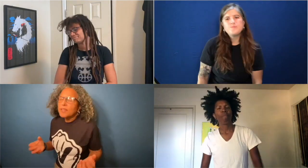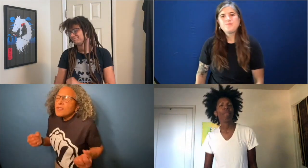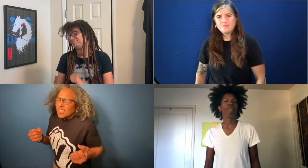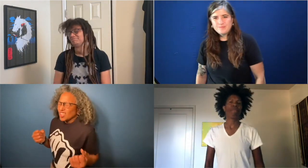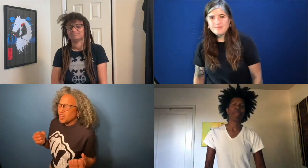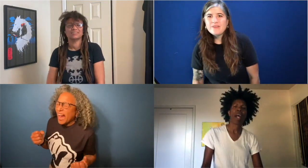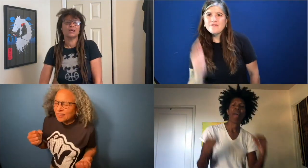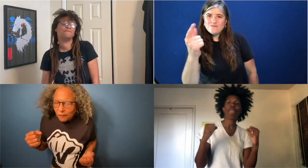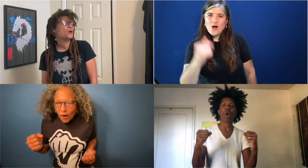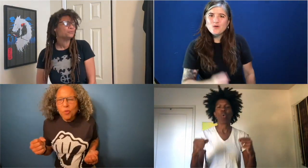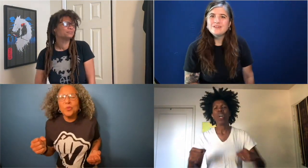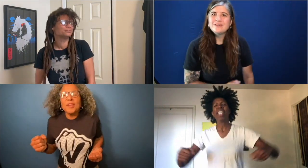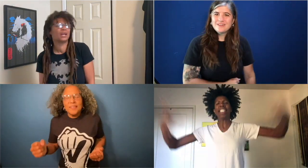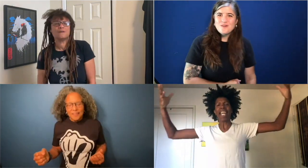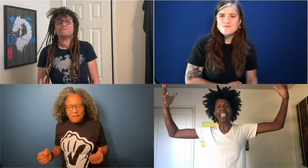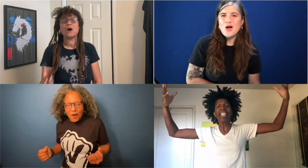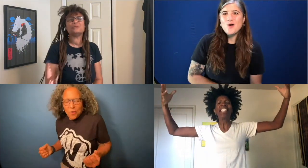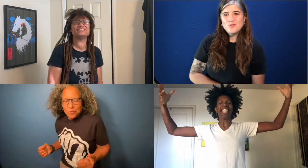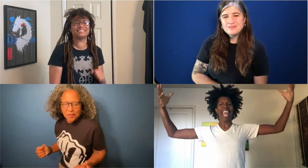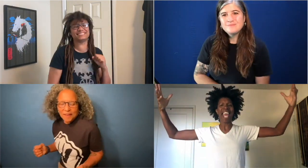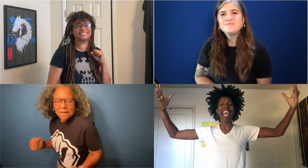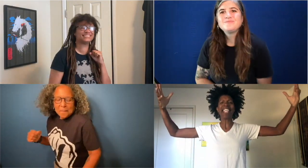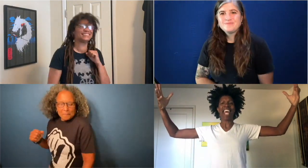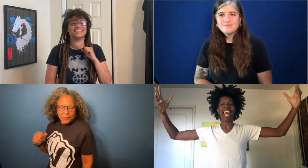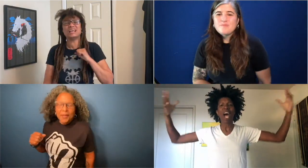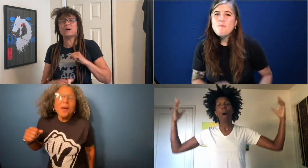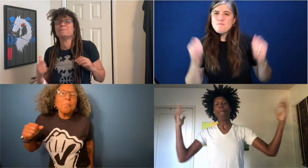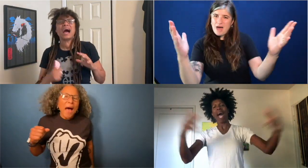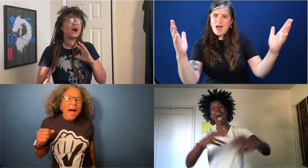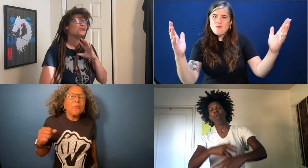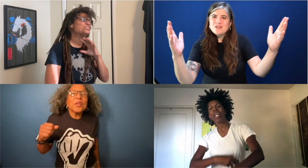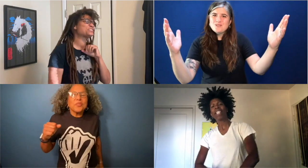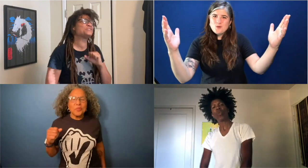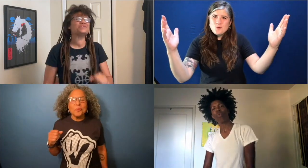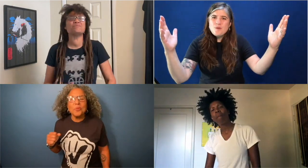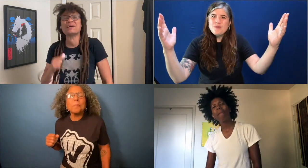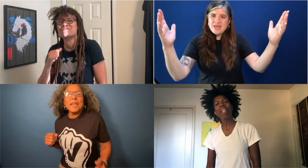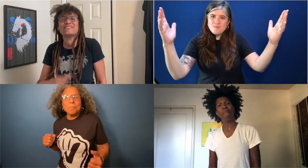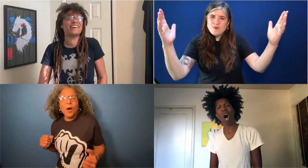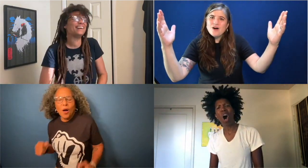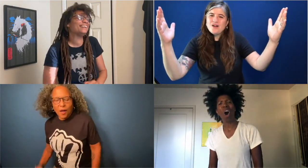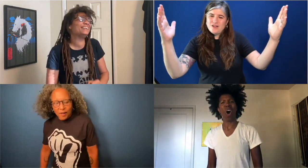(You gotta) VOTE! (Take a [VOTE!] stand now!) POWER TO THE PEOPLE!